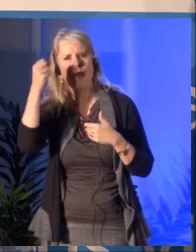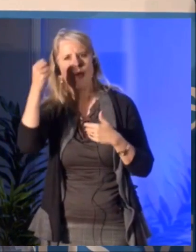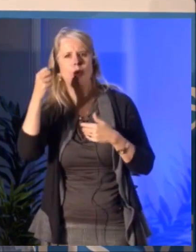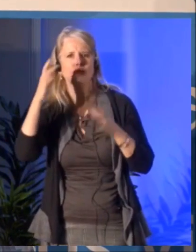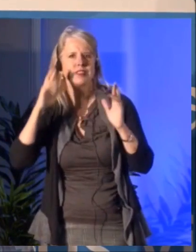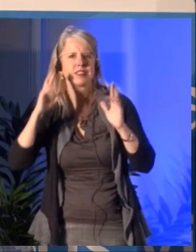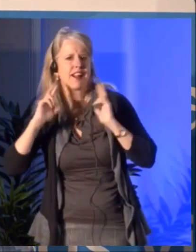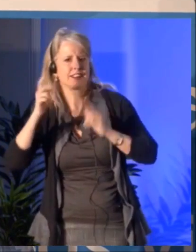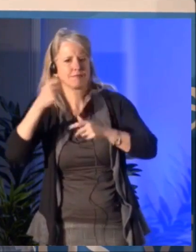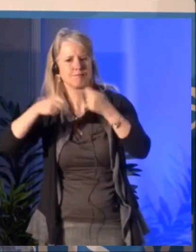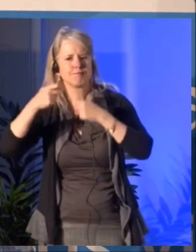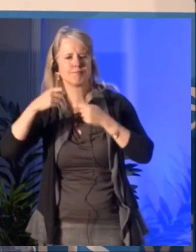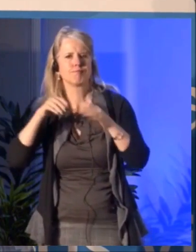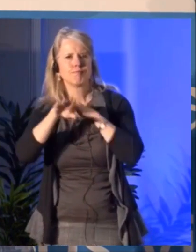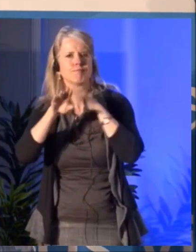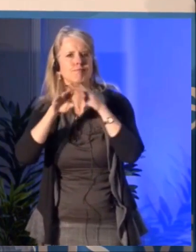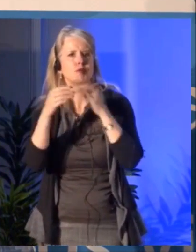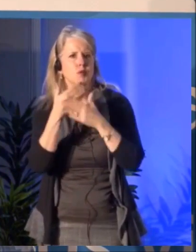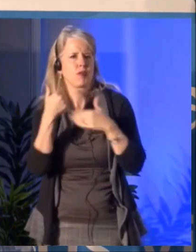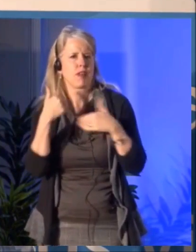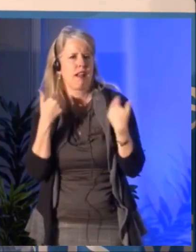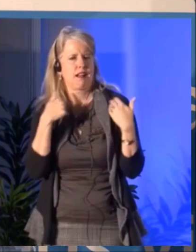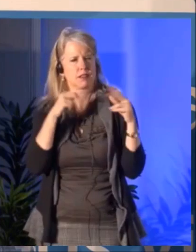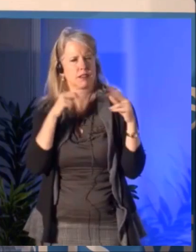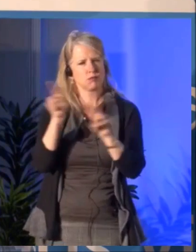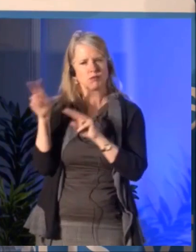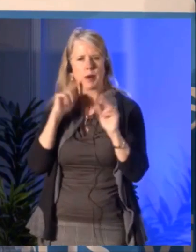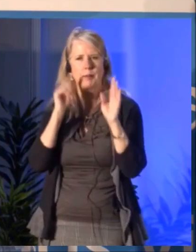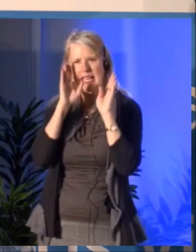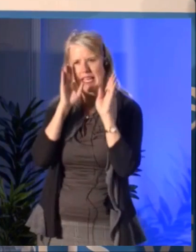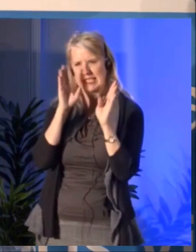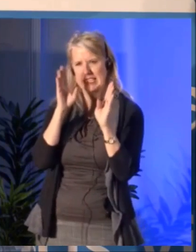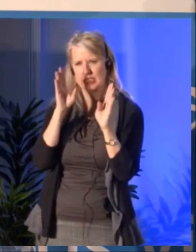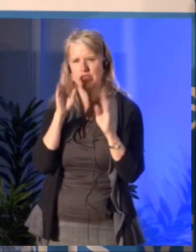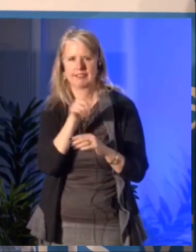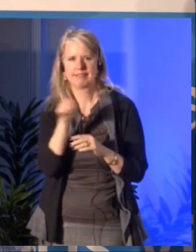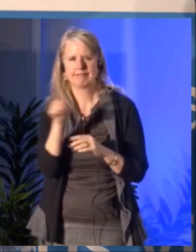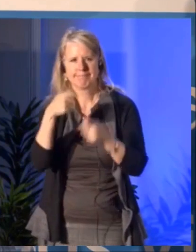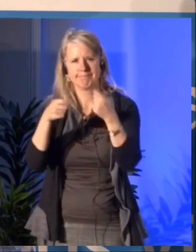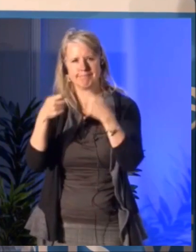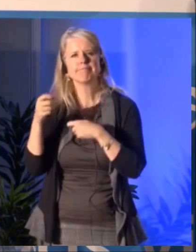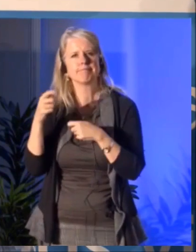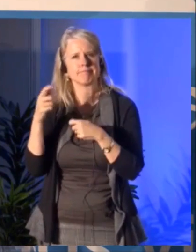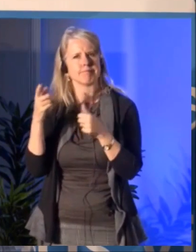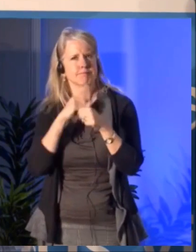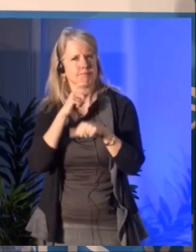in terms of artistic directions and artistic organizations in Canada it's something we are paying attention